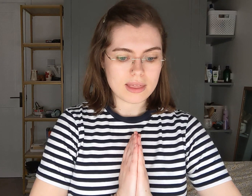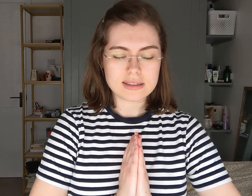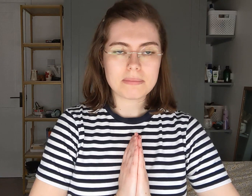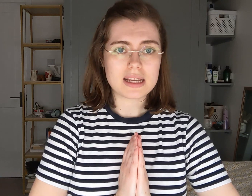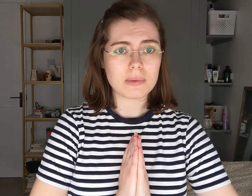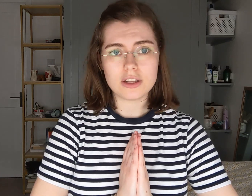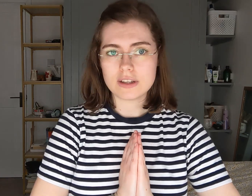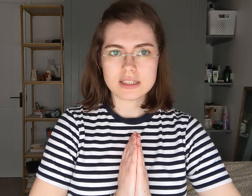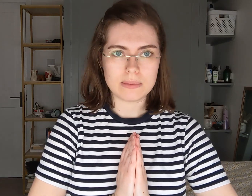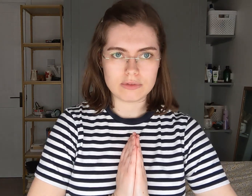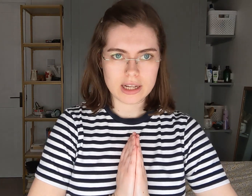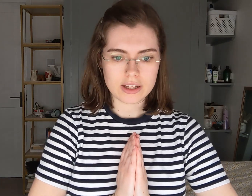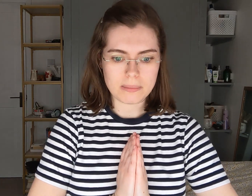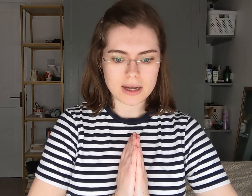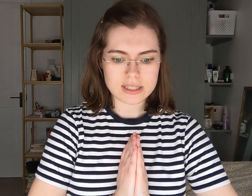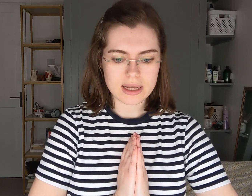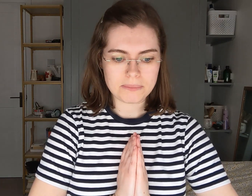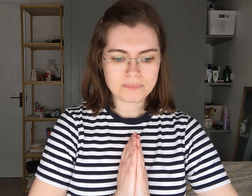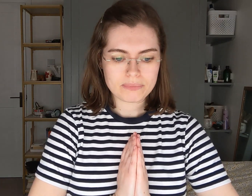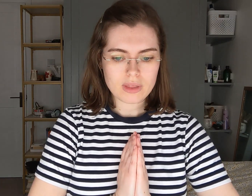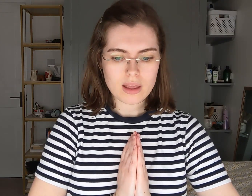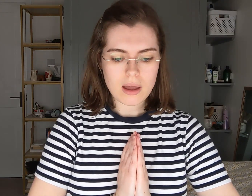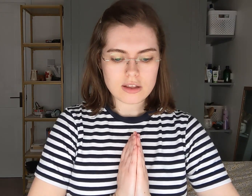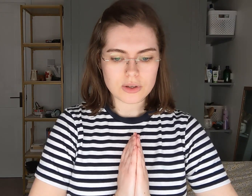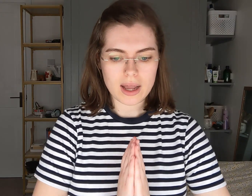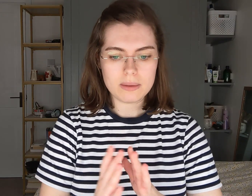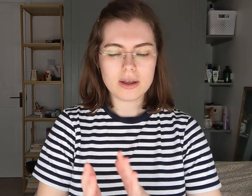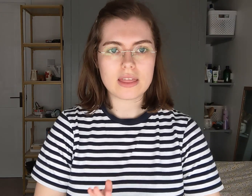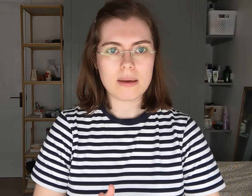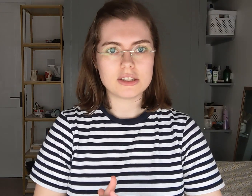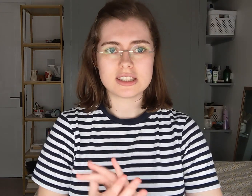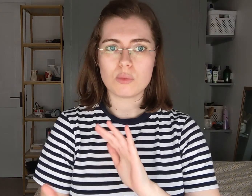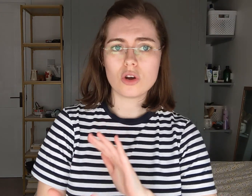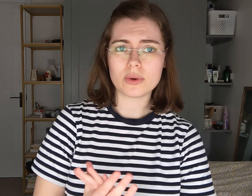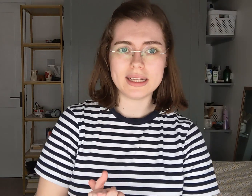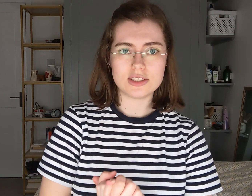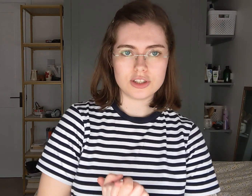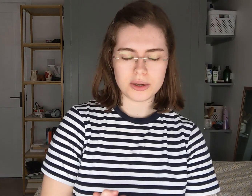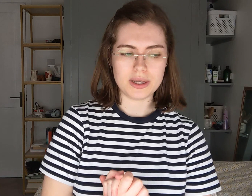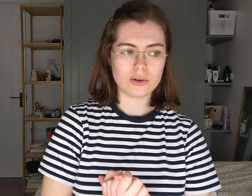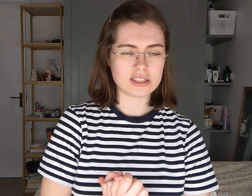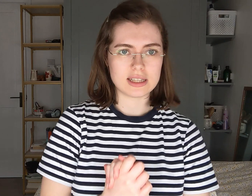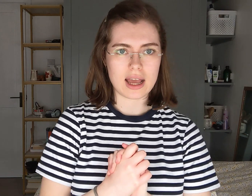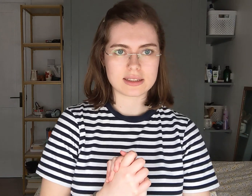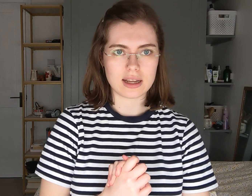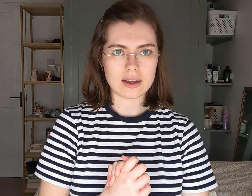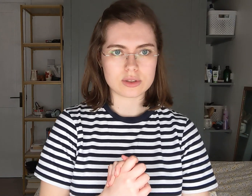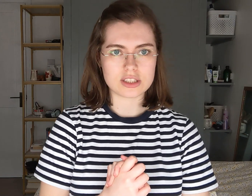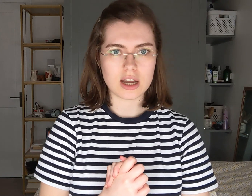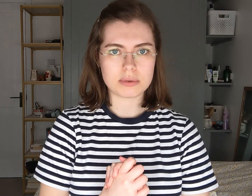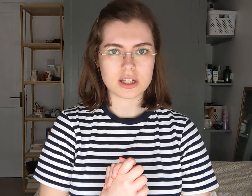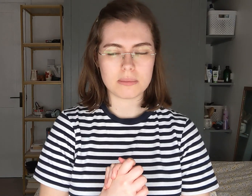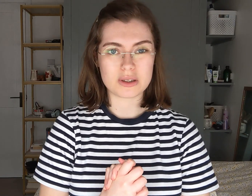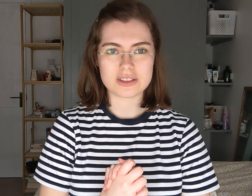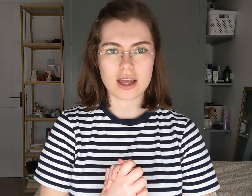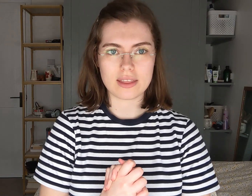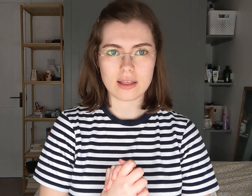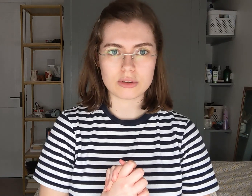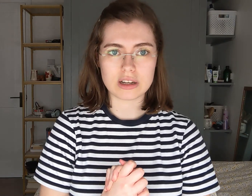things in place, my university has been really good about it.So I emailed them and just said what do I need to do in order to get a sign language interpreter? Because I think that would